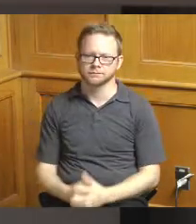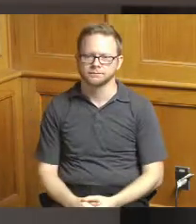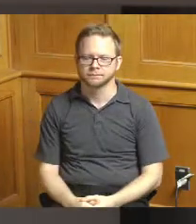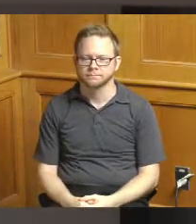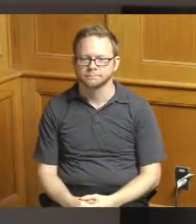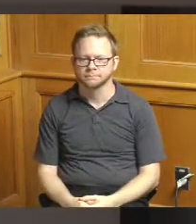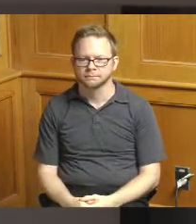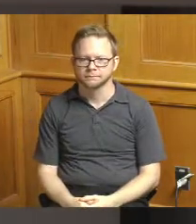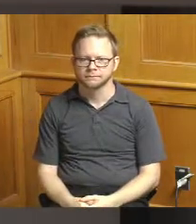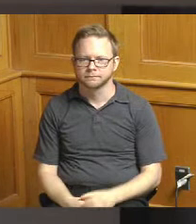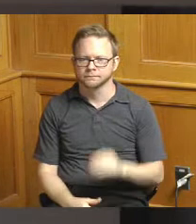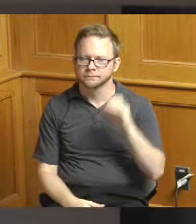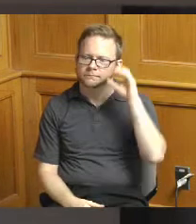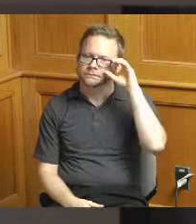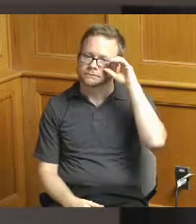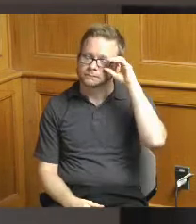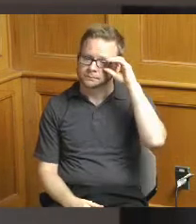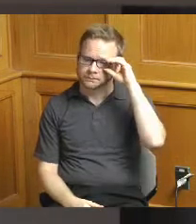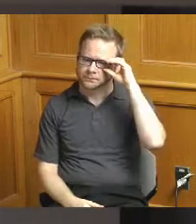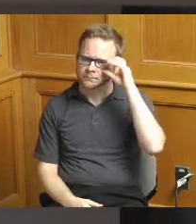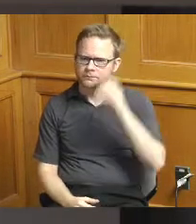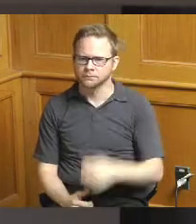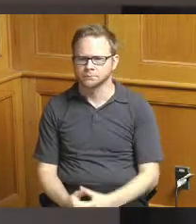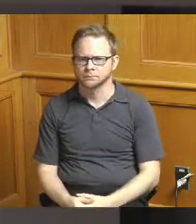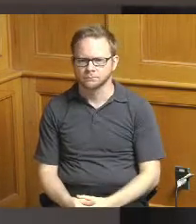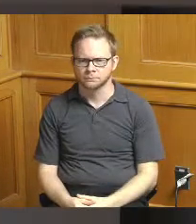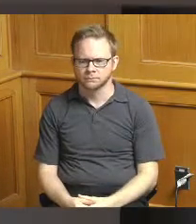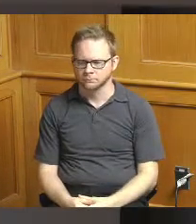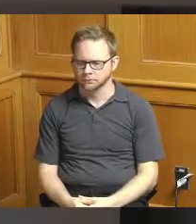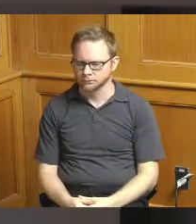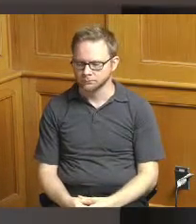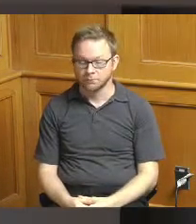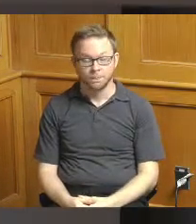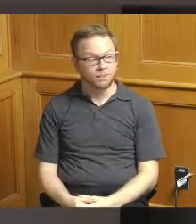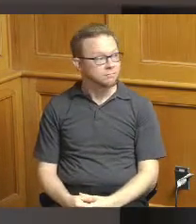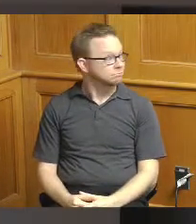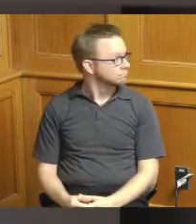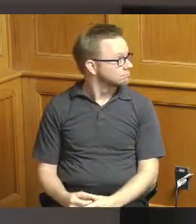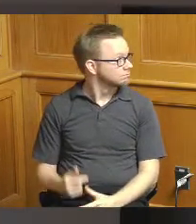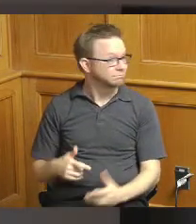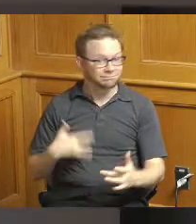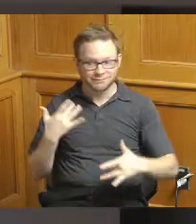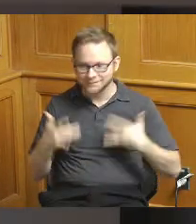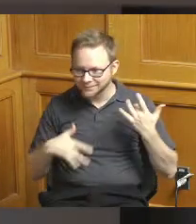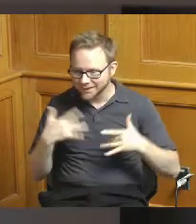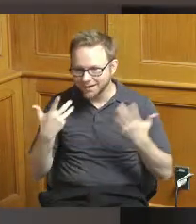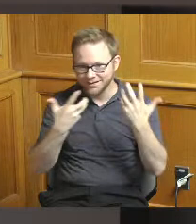so I'm excited it worked out this way that we can focus on